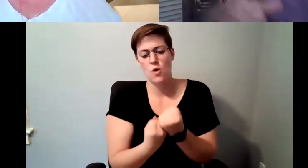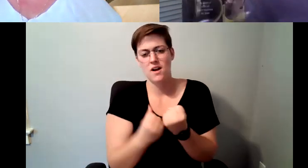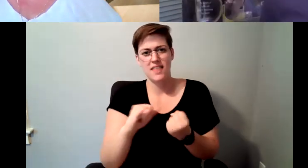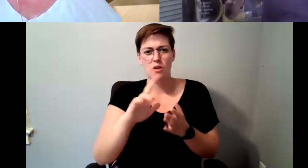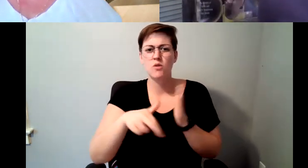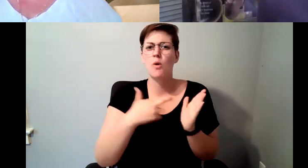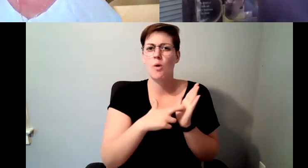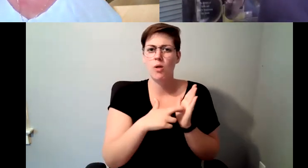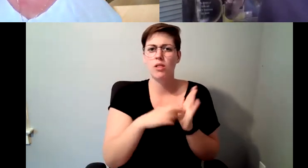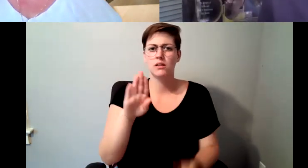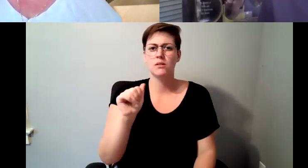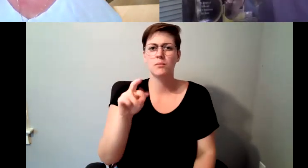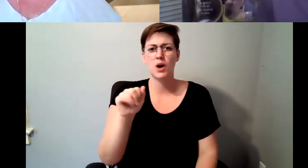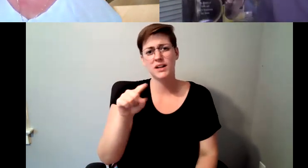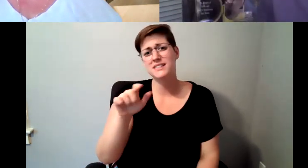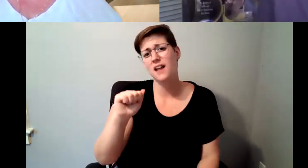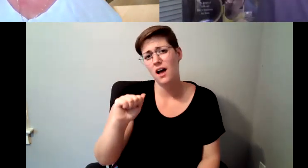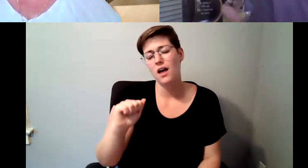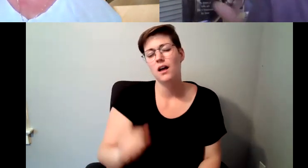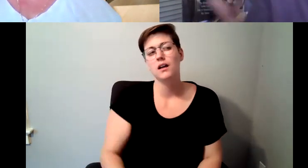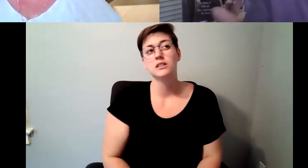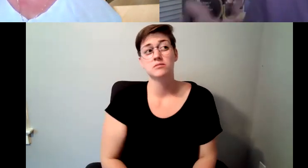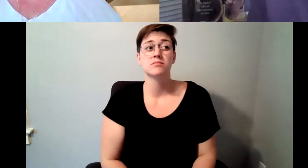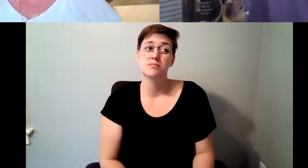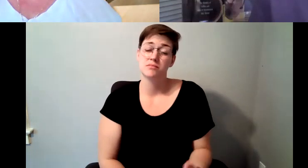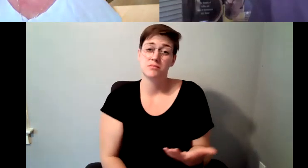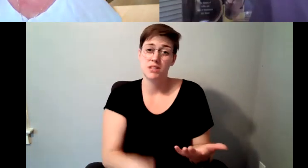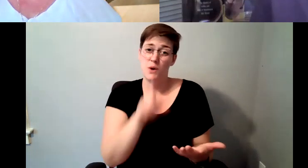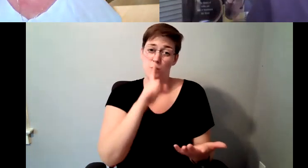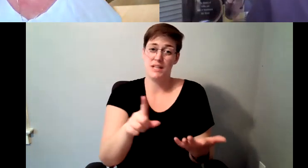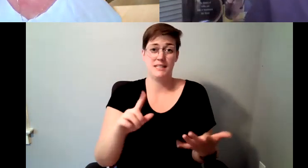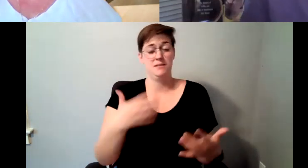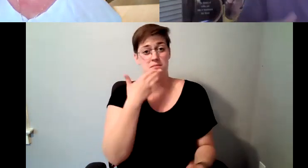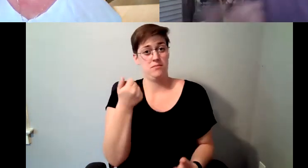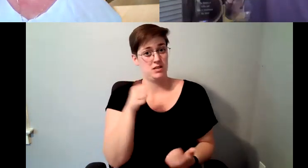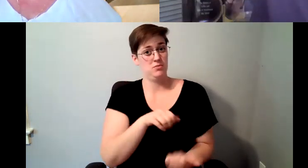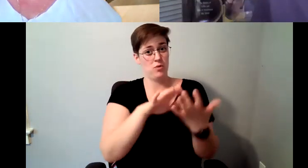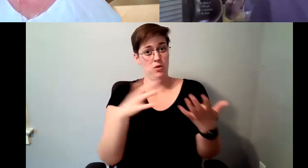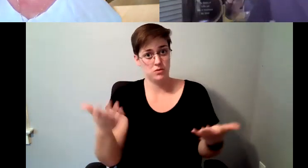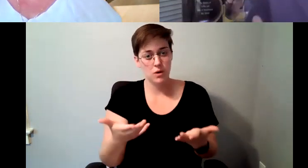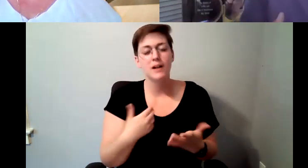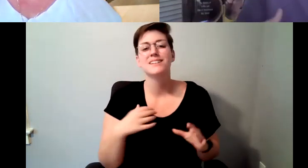D. Major Cohen: The way to do that is is through education through certifications through things